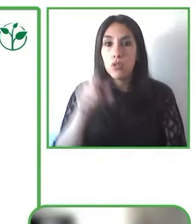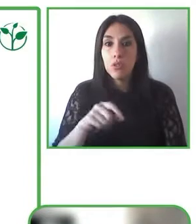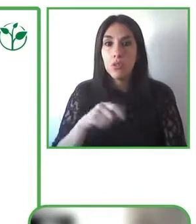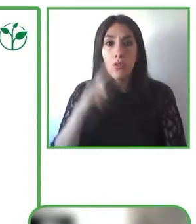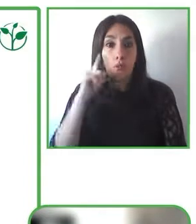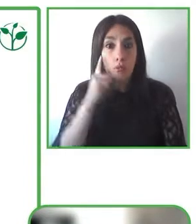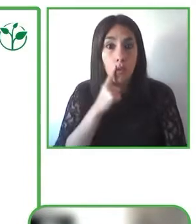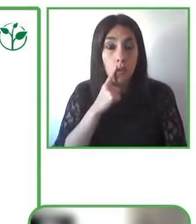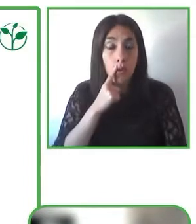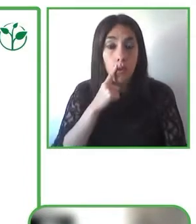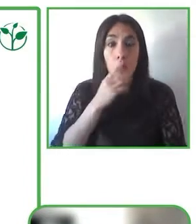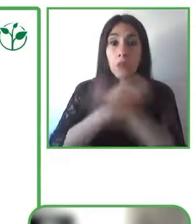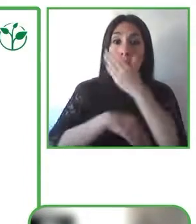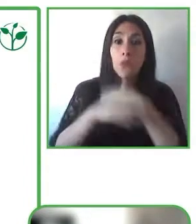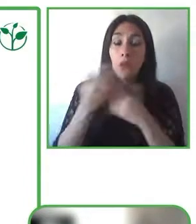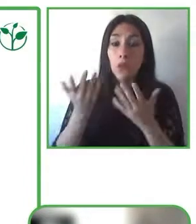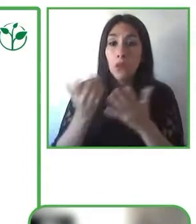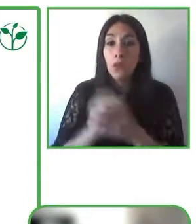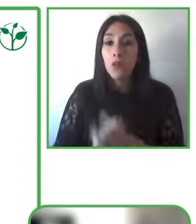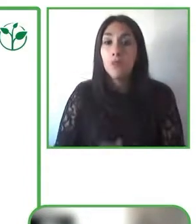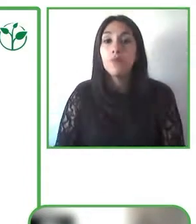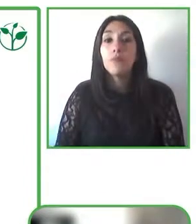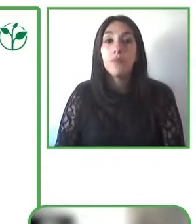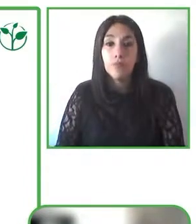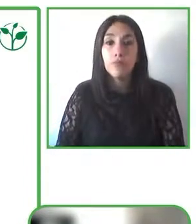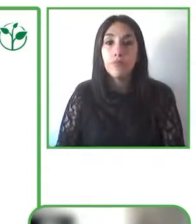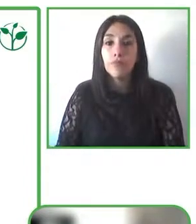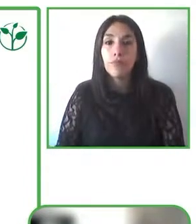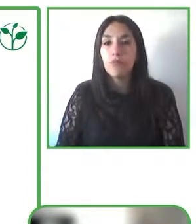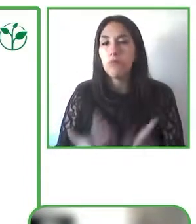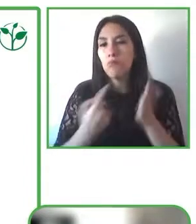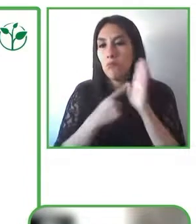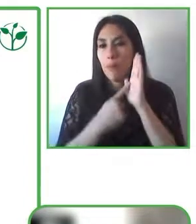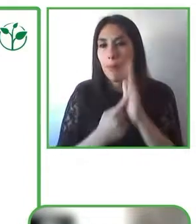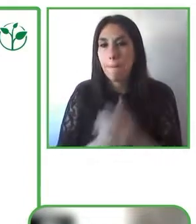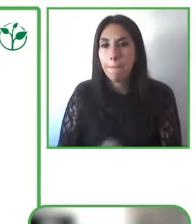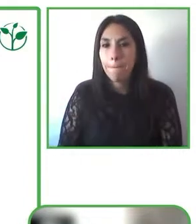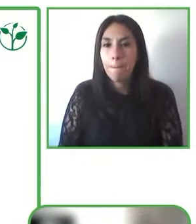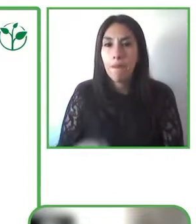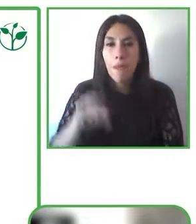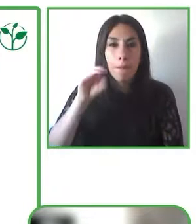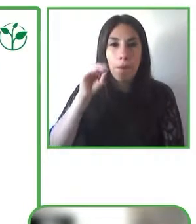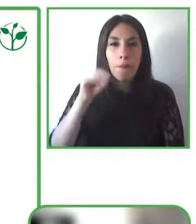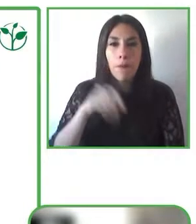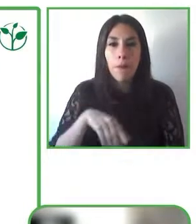we work with a large number of organizations to facilitate that, and that information is actually